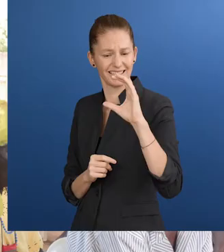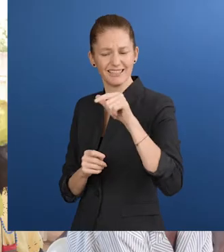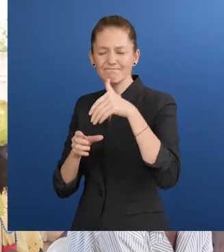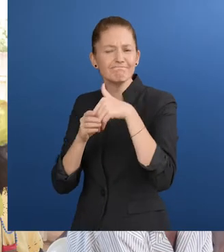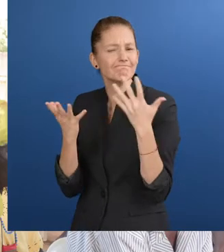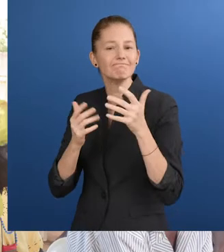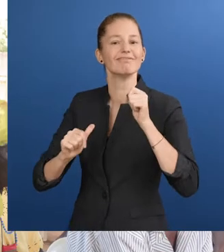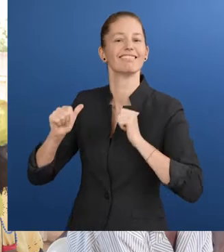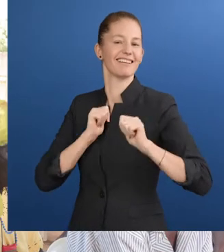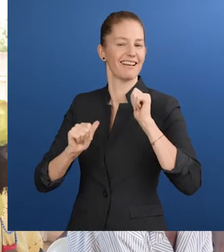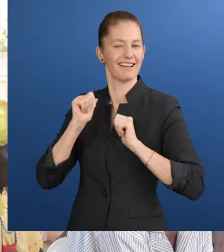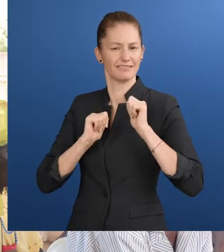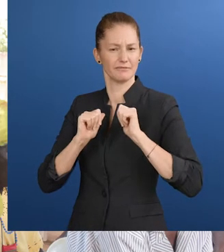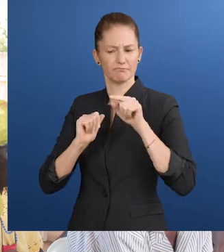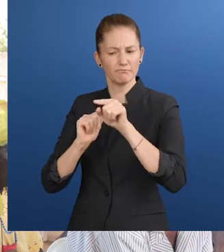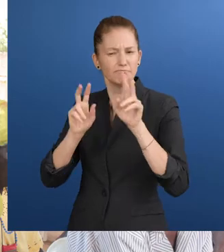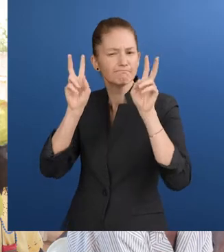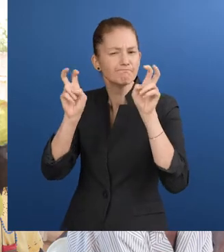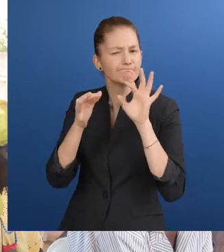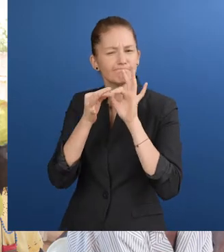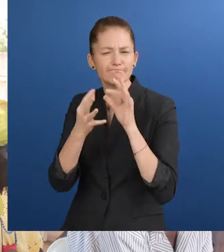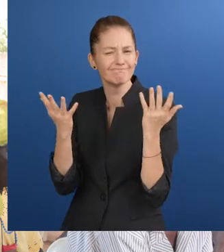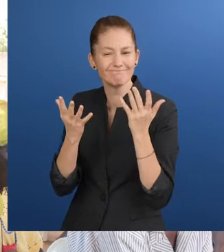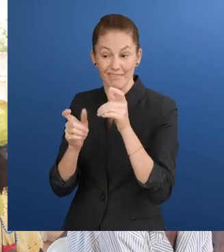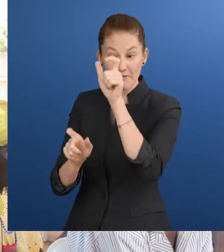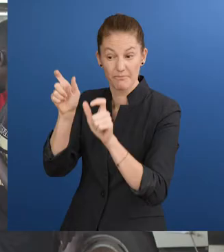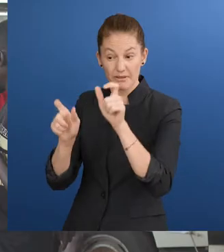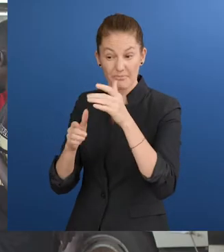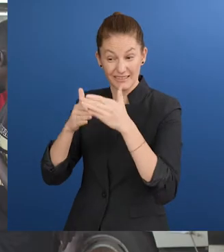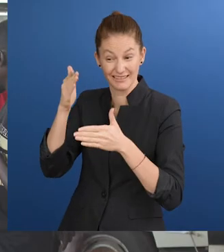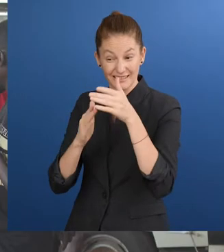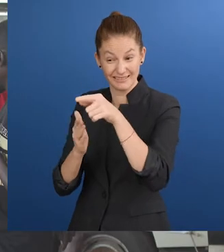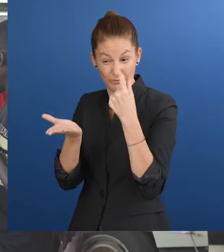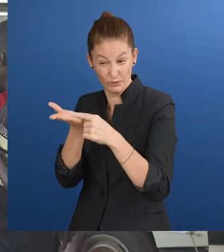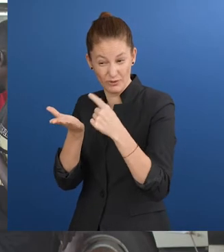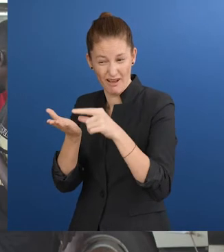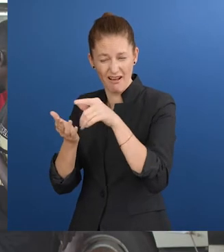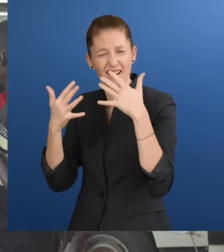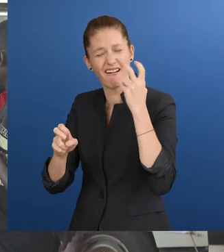Northern Uganda Hip Hop Culture's forum theater addresses the challenges faced by people with disabilities in Uganda,